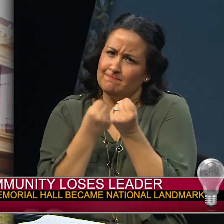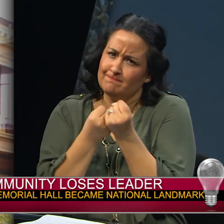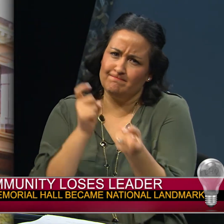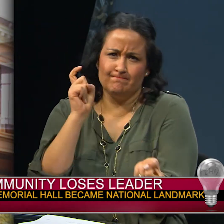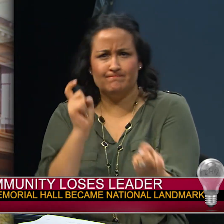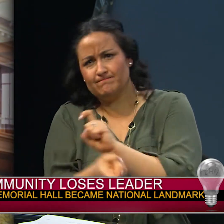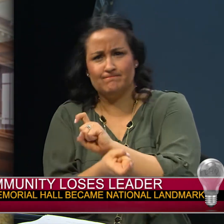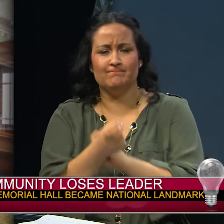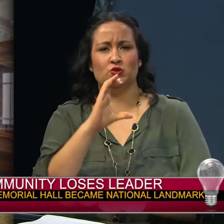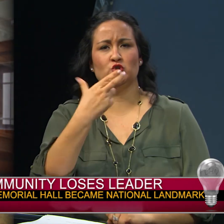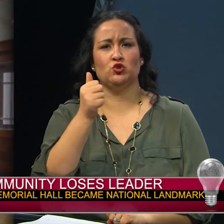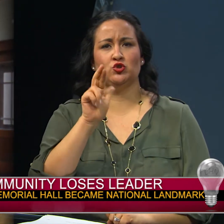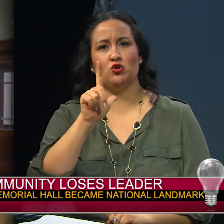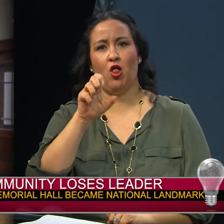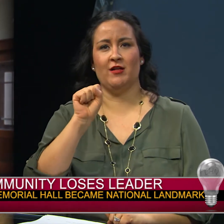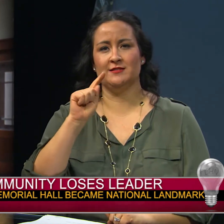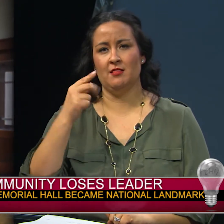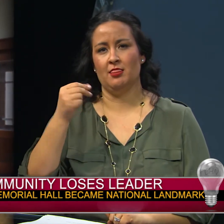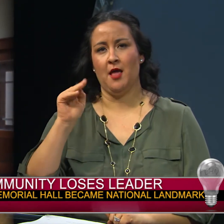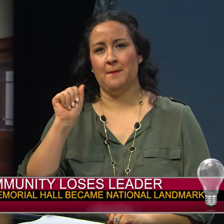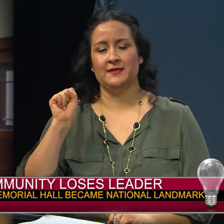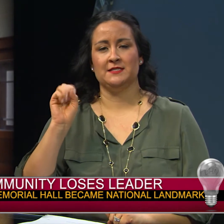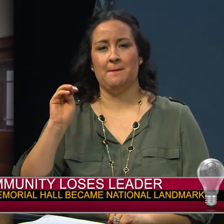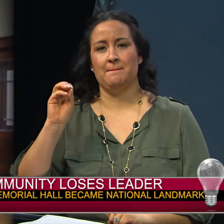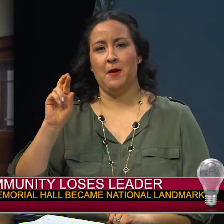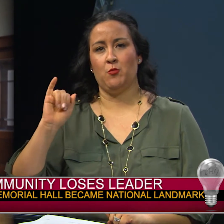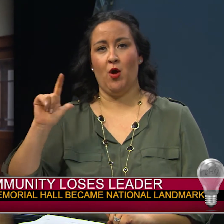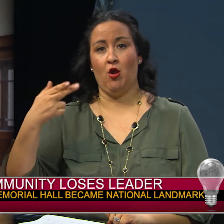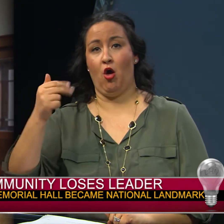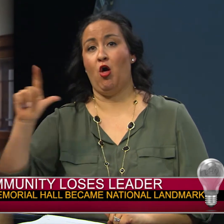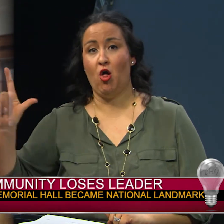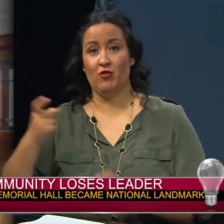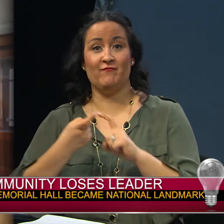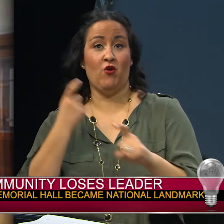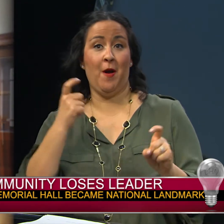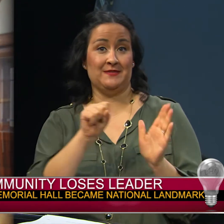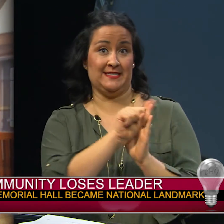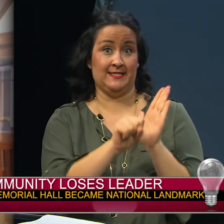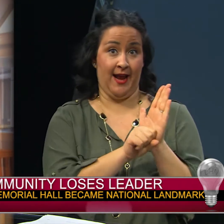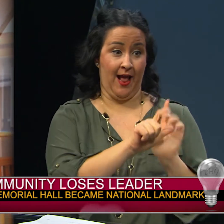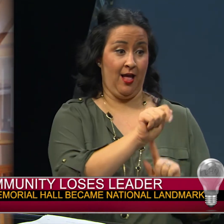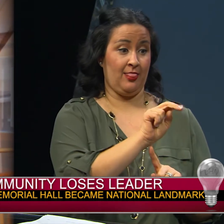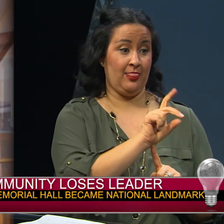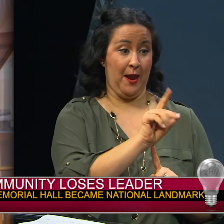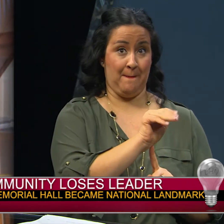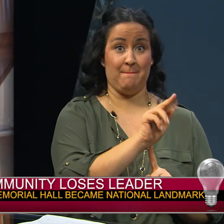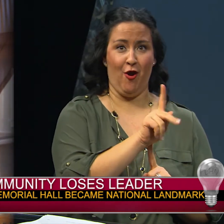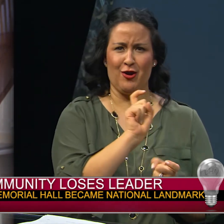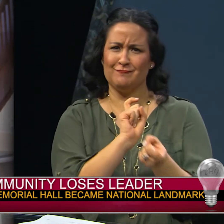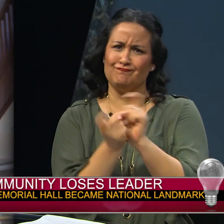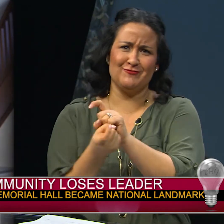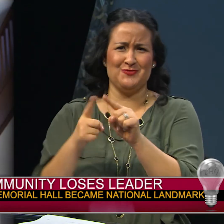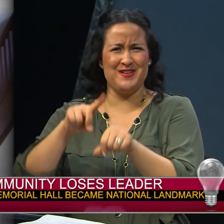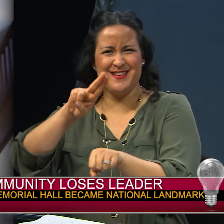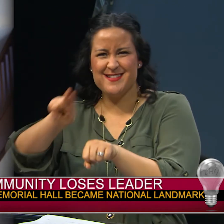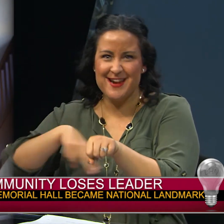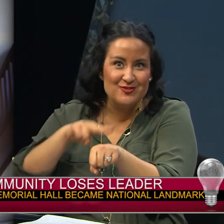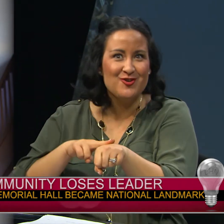from state landmark to a national one.